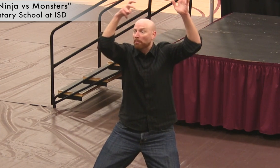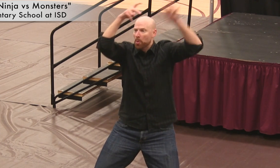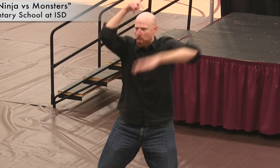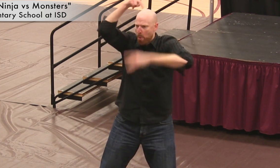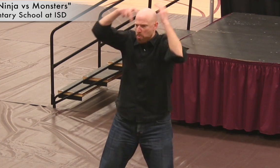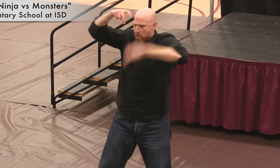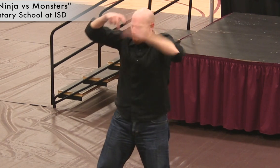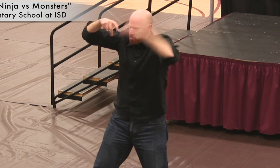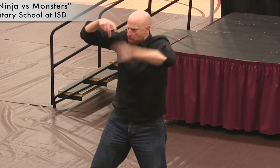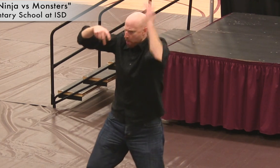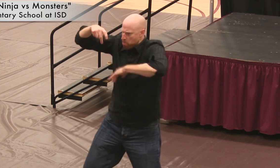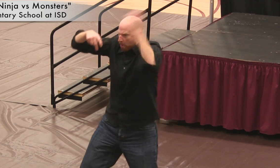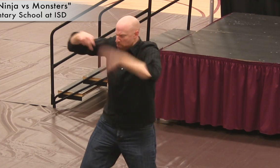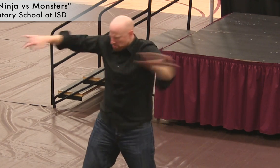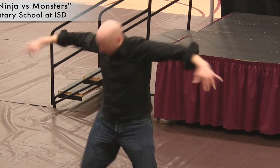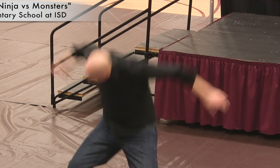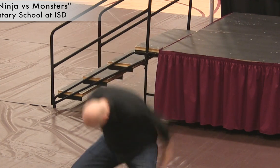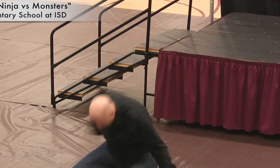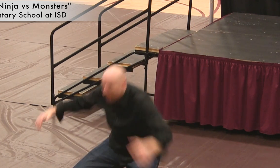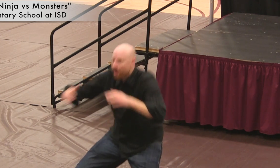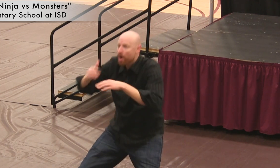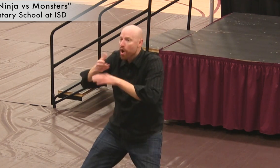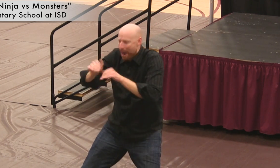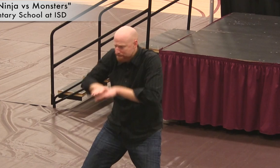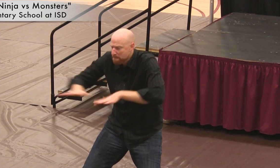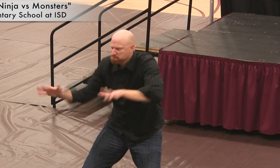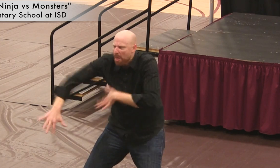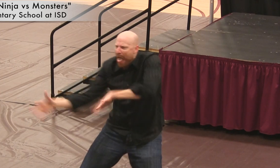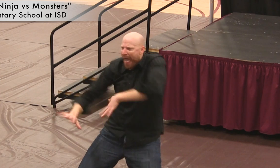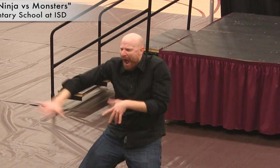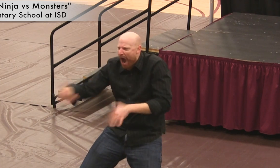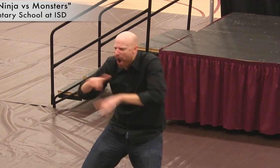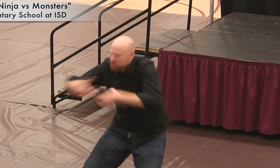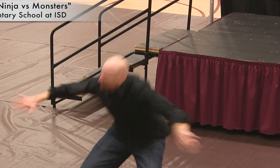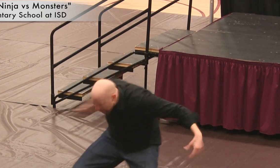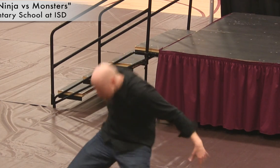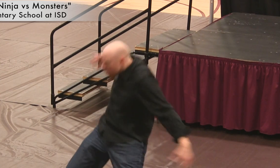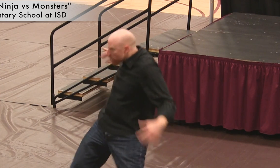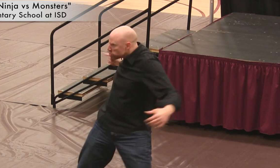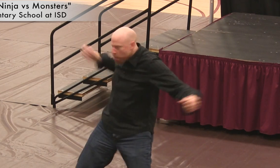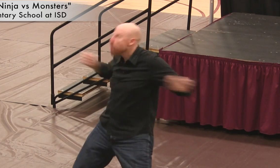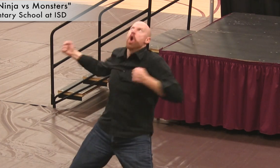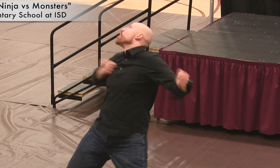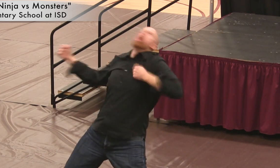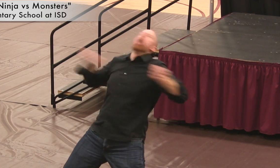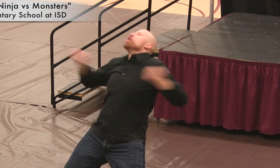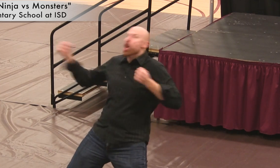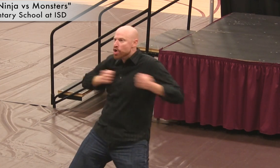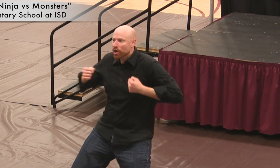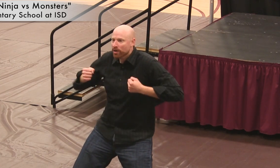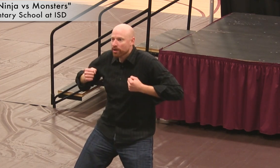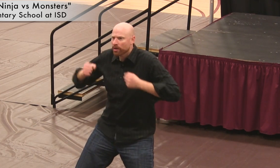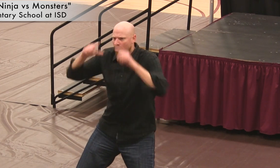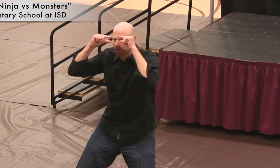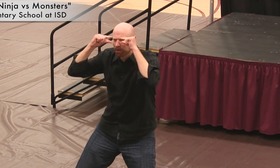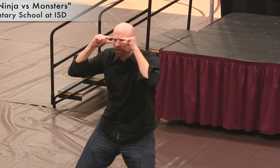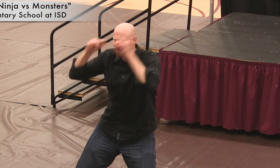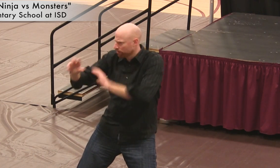from the top of it, creating an impact crater in the concrete and beats his mighty chest!